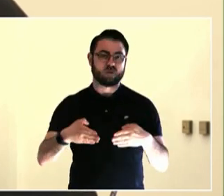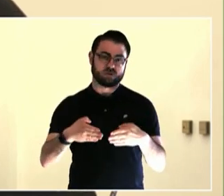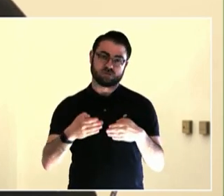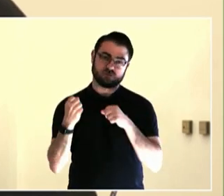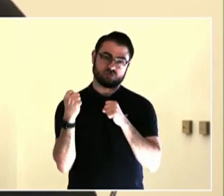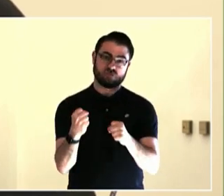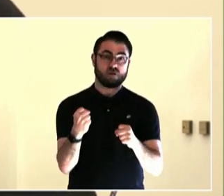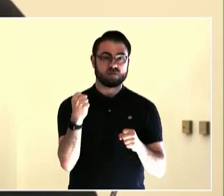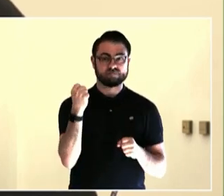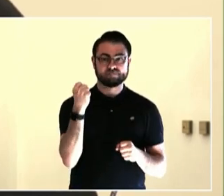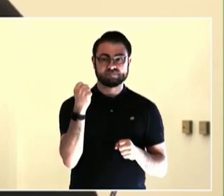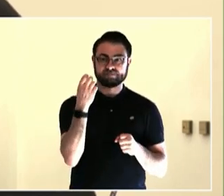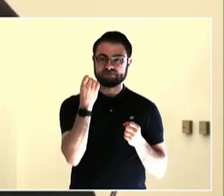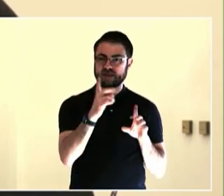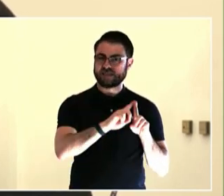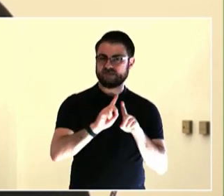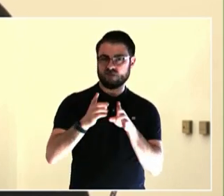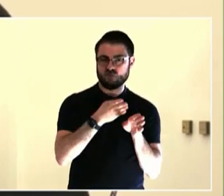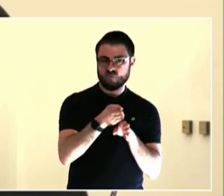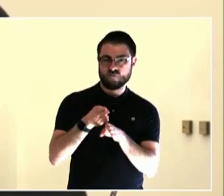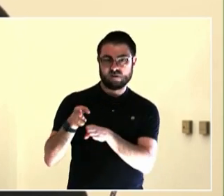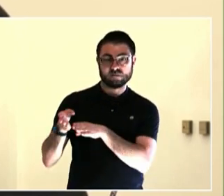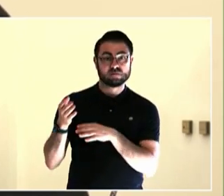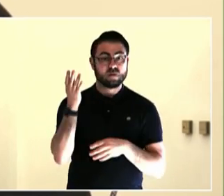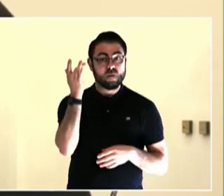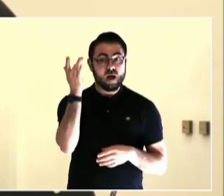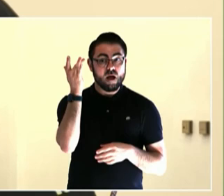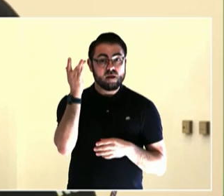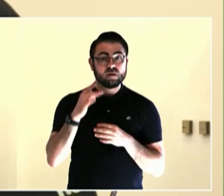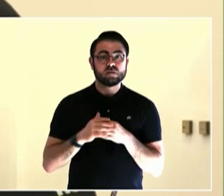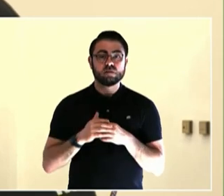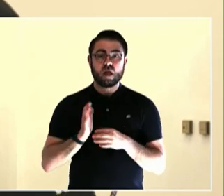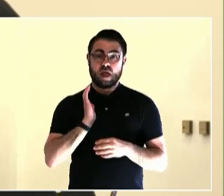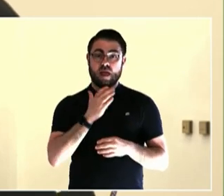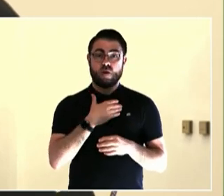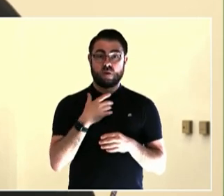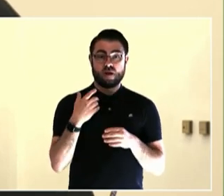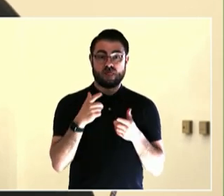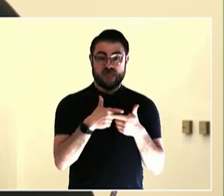have heard of her, but I do want to throw this to everybody. And it is a way to measure where